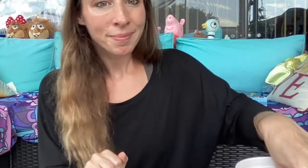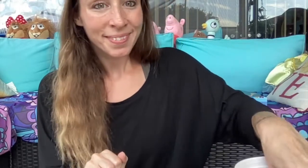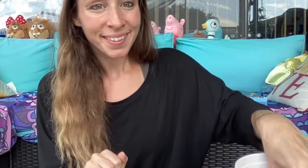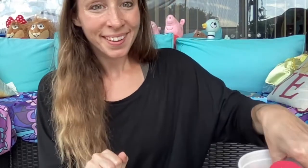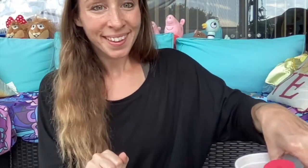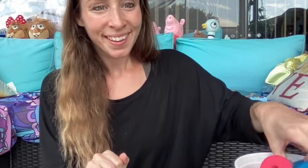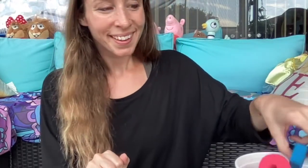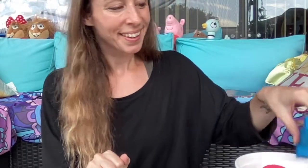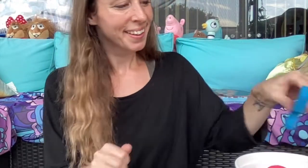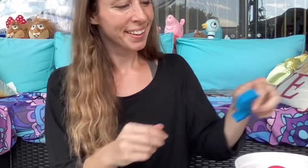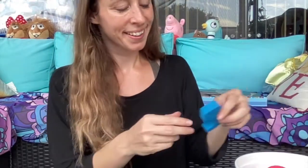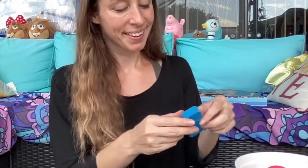This one.